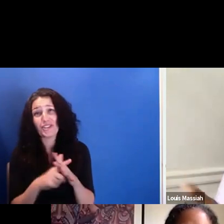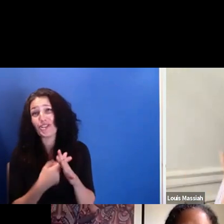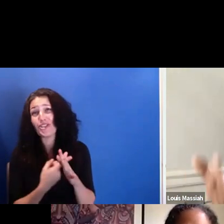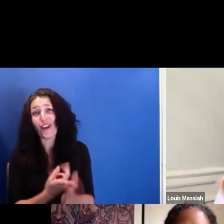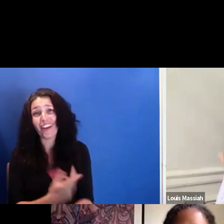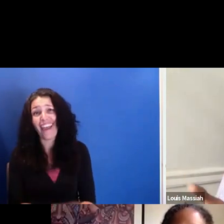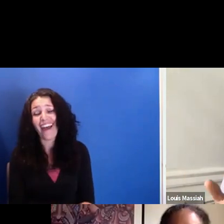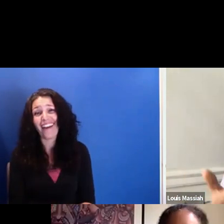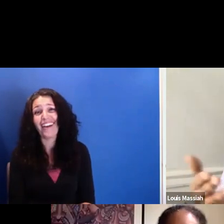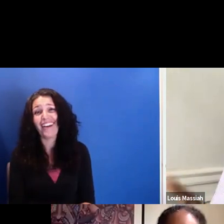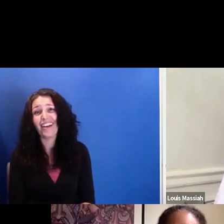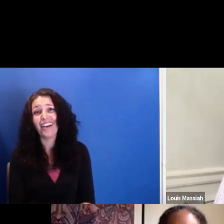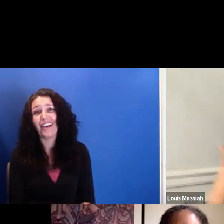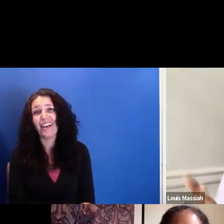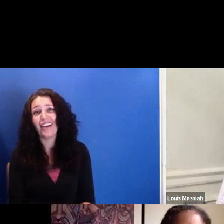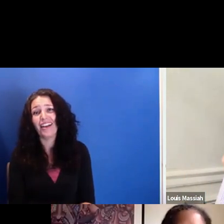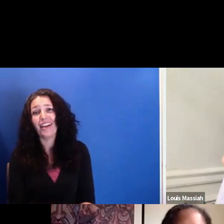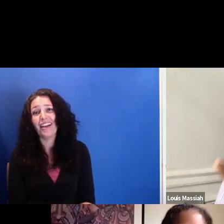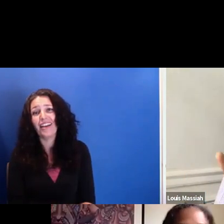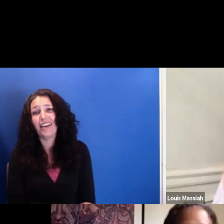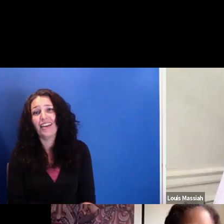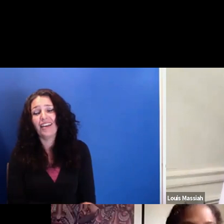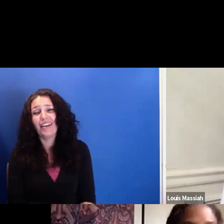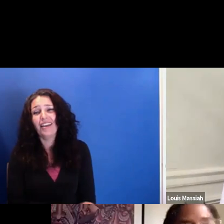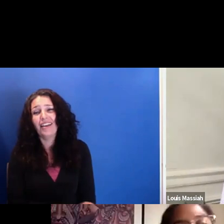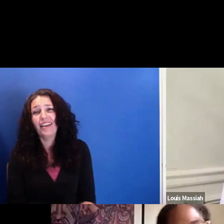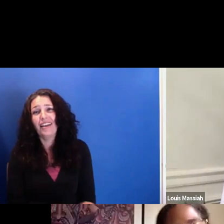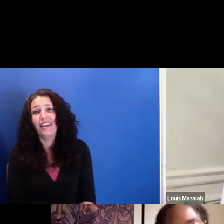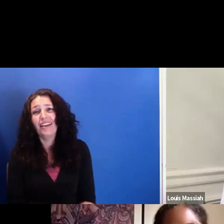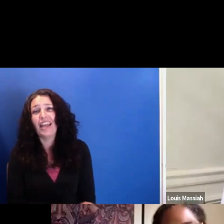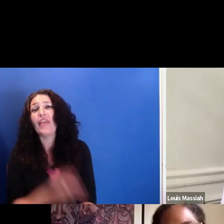people will try to support you and try to figure out some way for you to get--